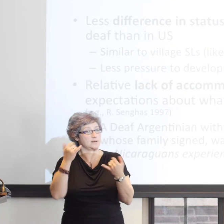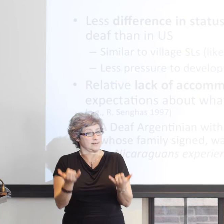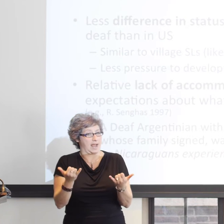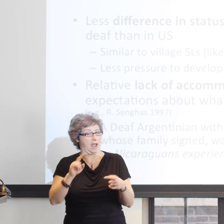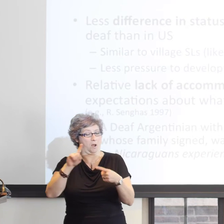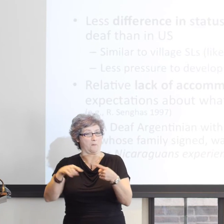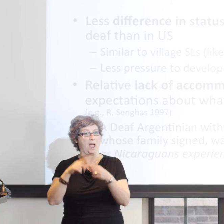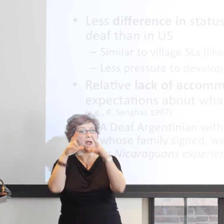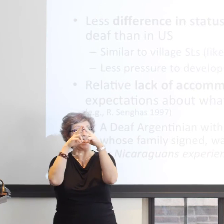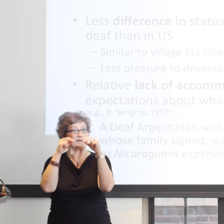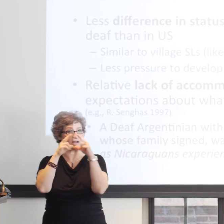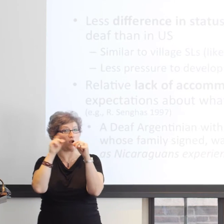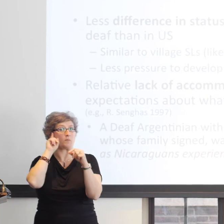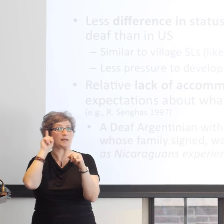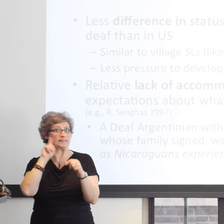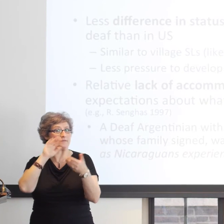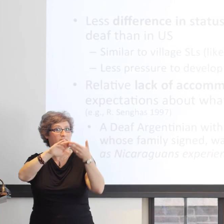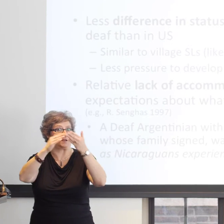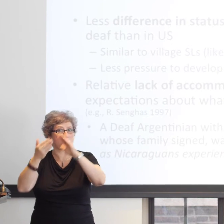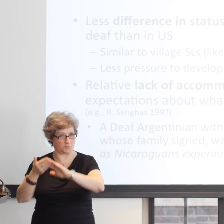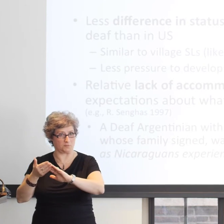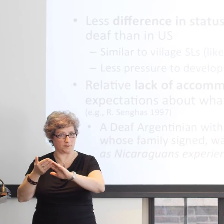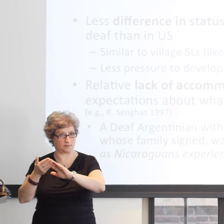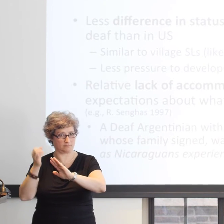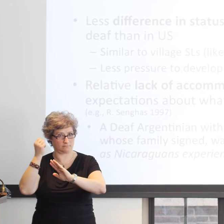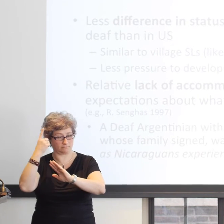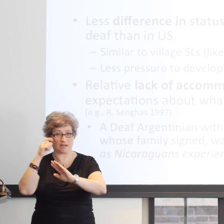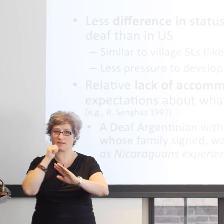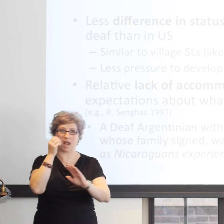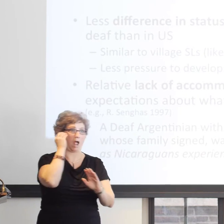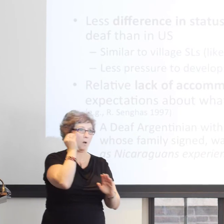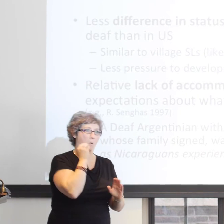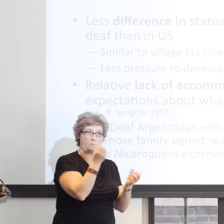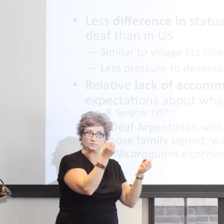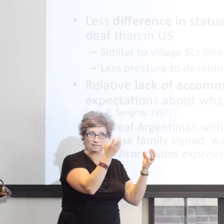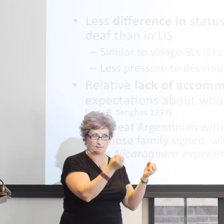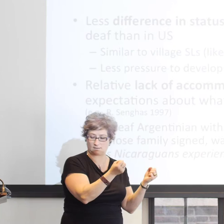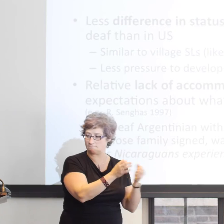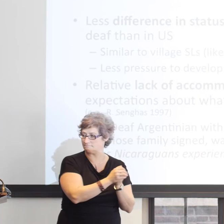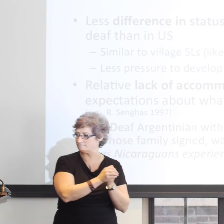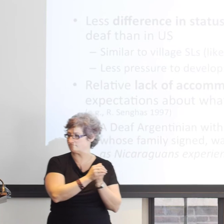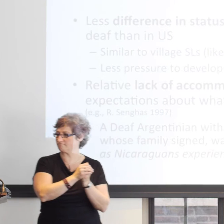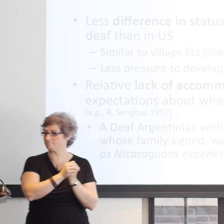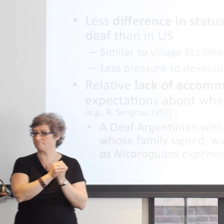and different people and it has a strong… Strongly related to their own experiences.